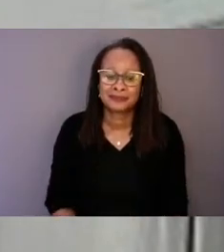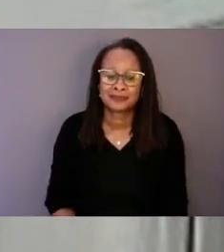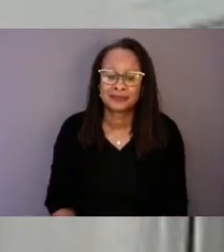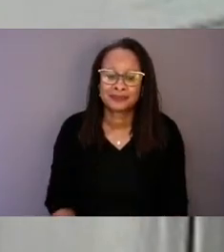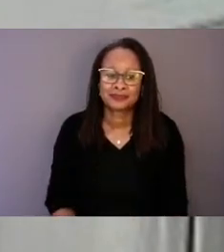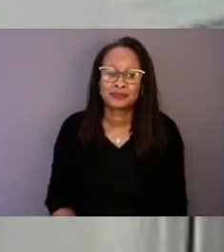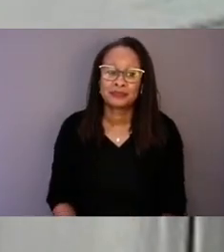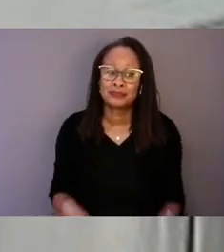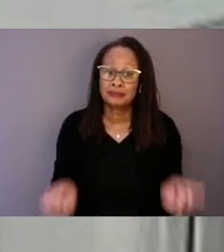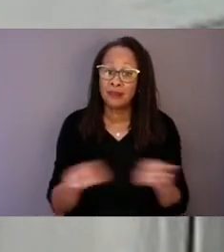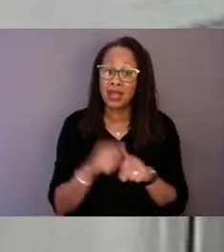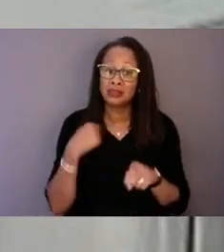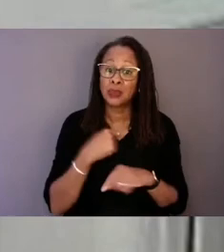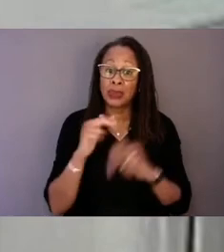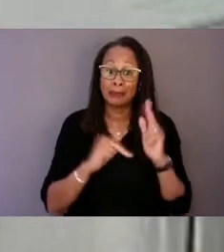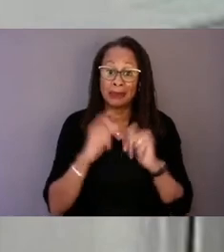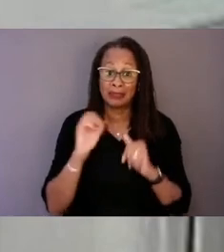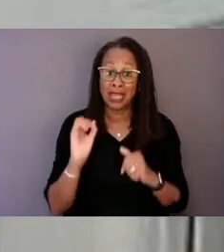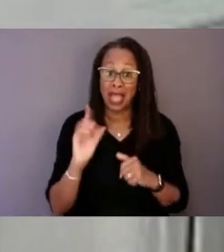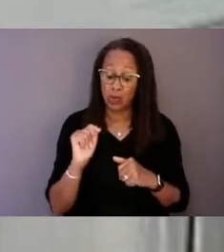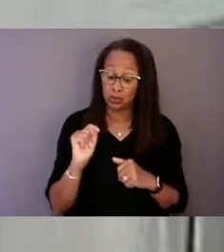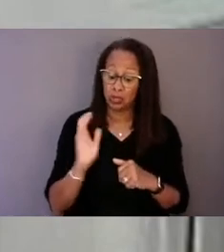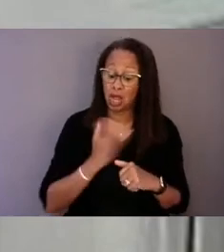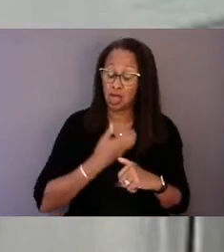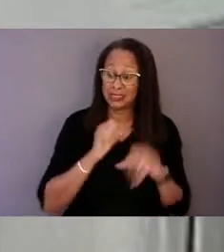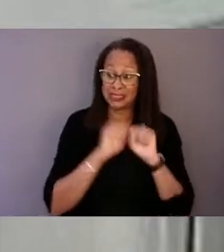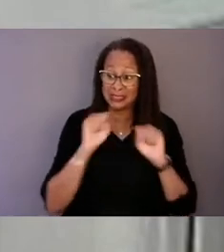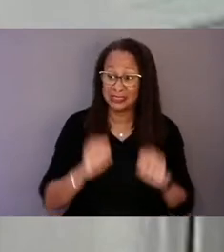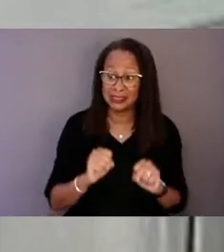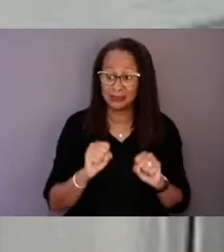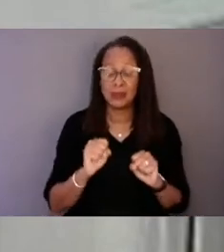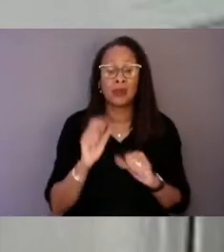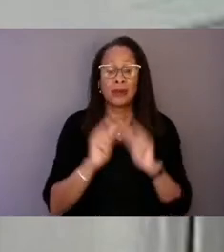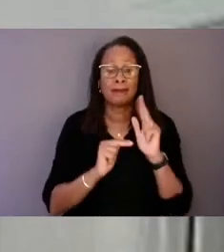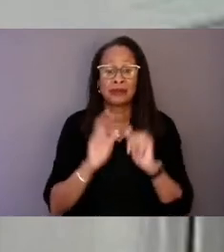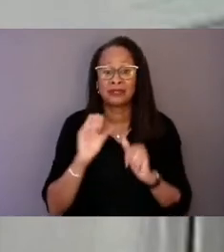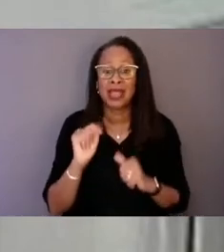we also build out the trauma informed. That is part of equitable